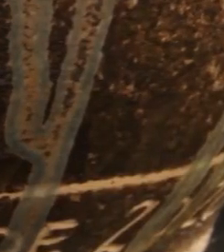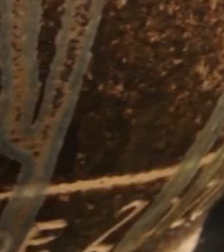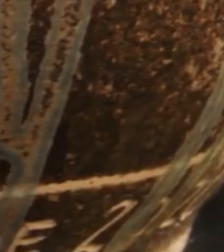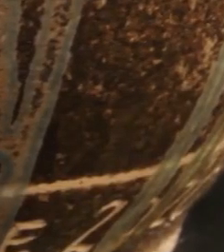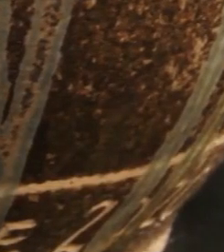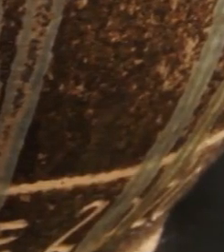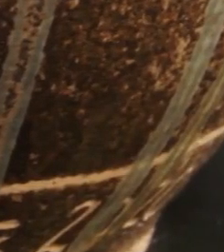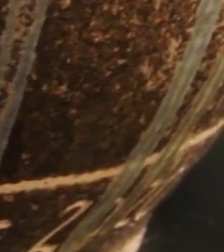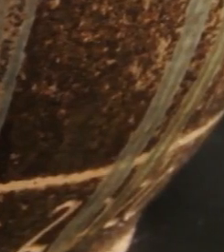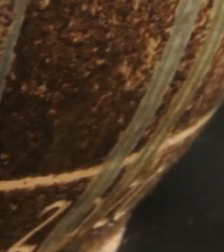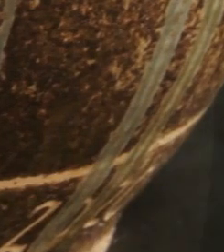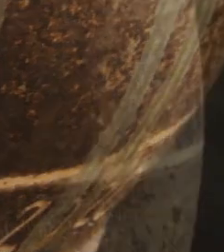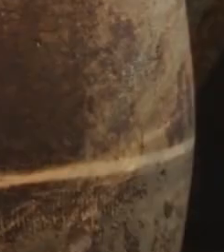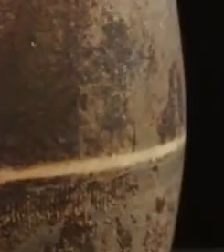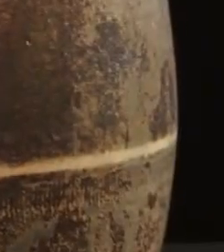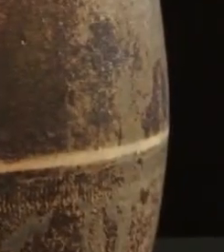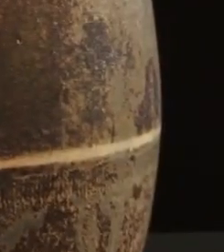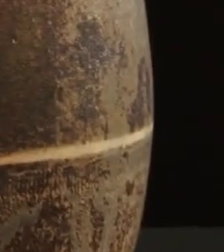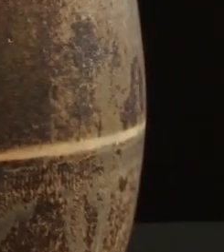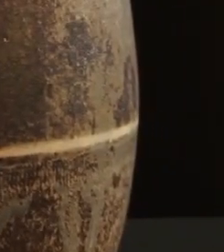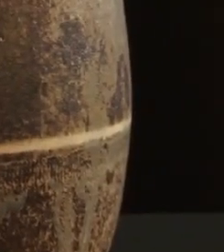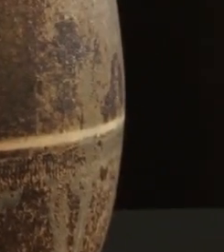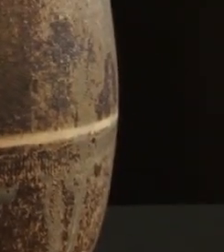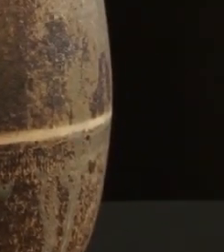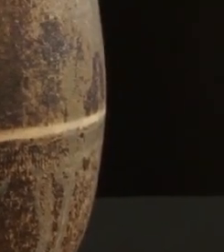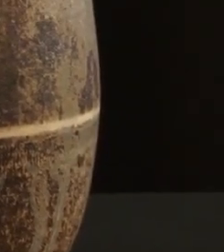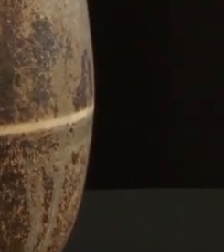Close-up of the trophy, an egg-shaped vase with drips spilling from its opening.